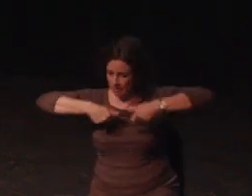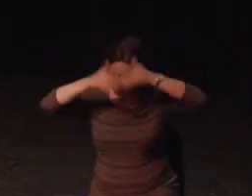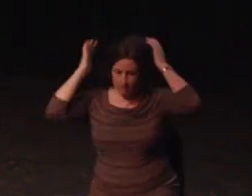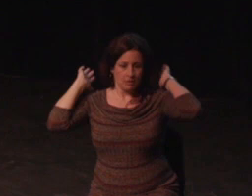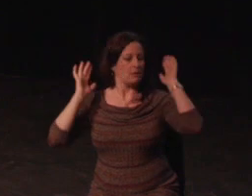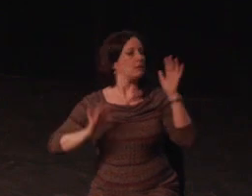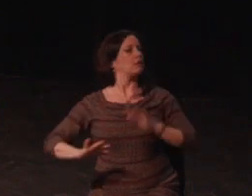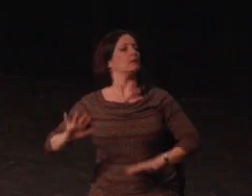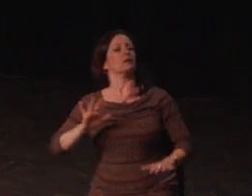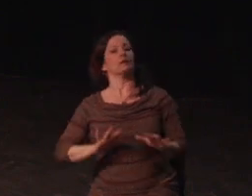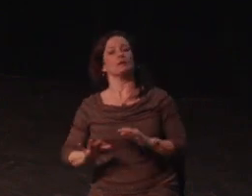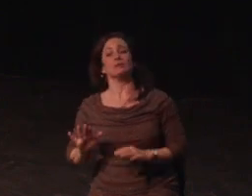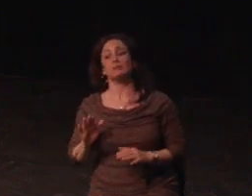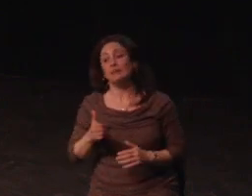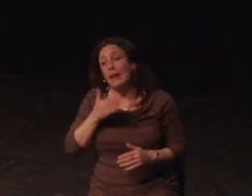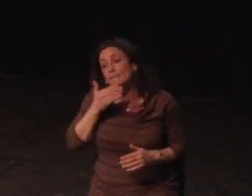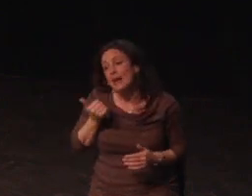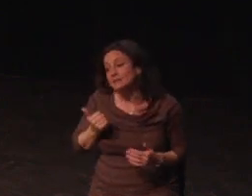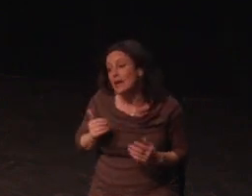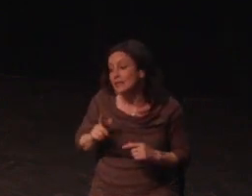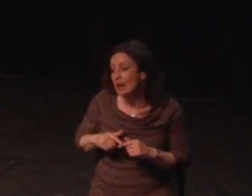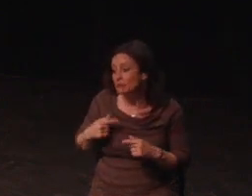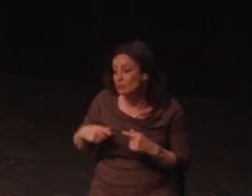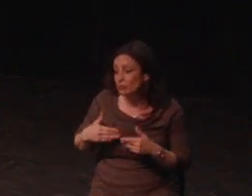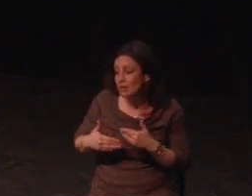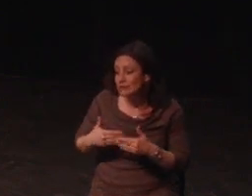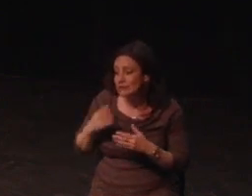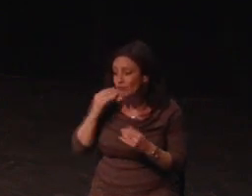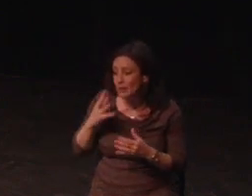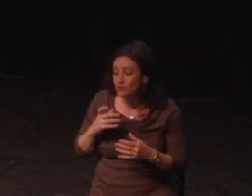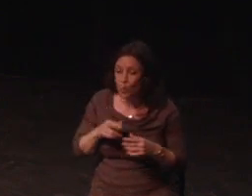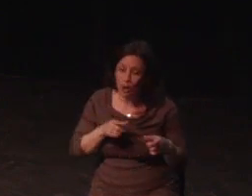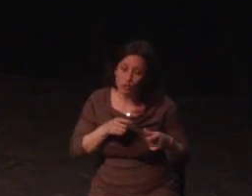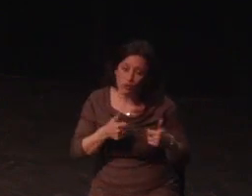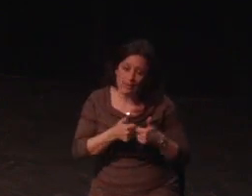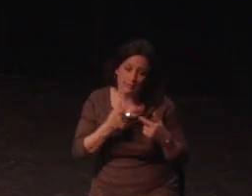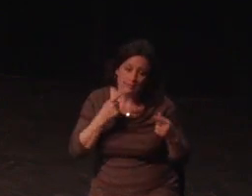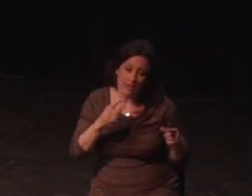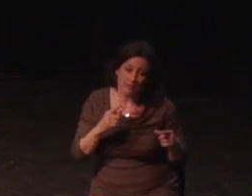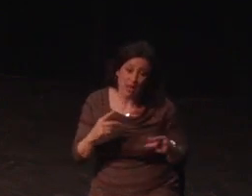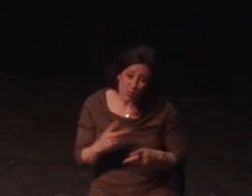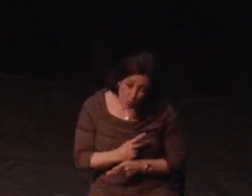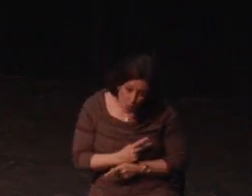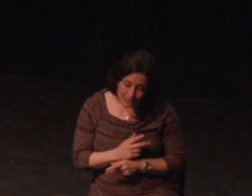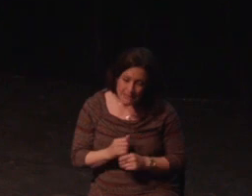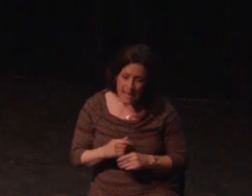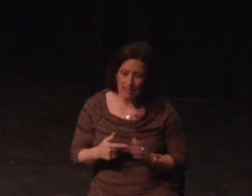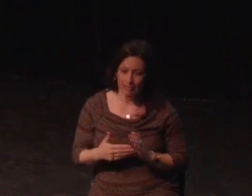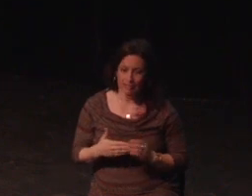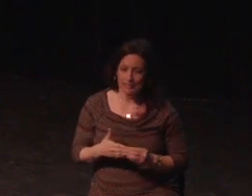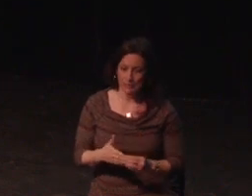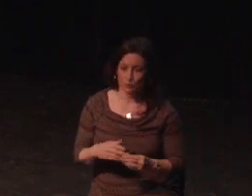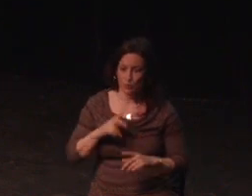I might be covering some things you already know, but let's see if we can get into some specifics related to my personal experience. There's the physical interface.